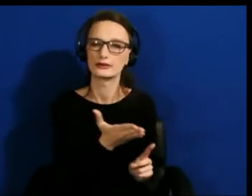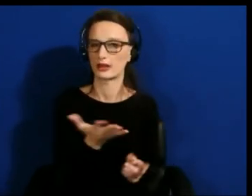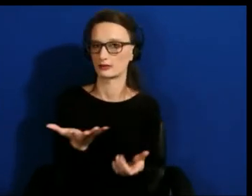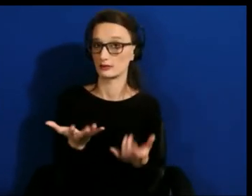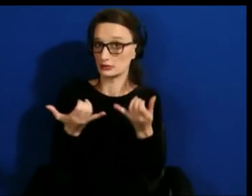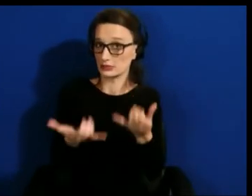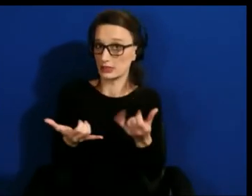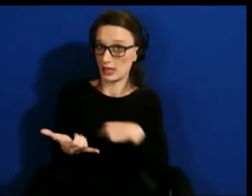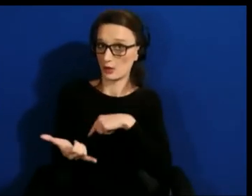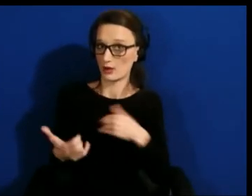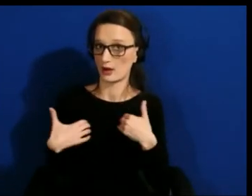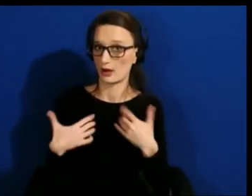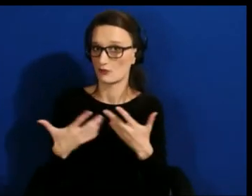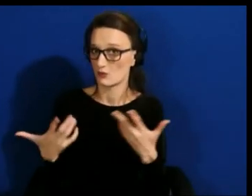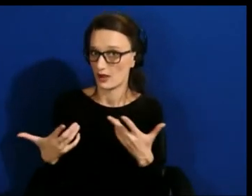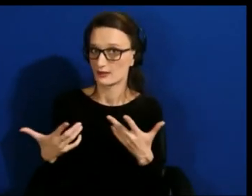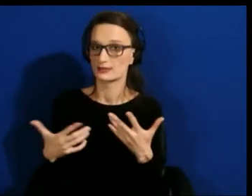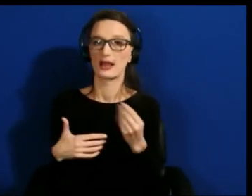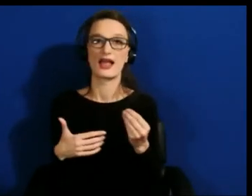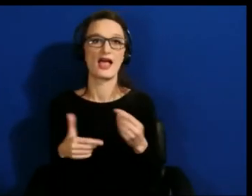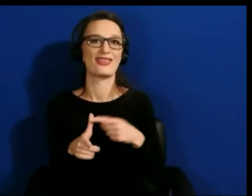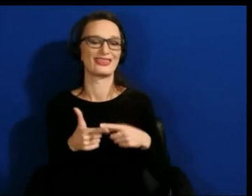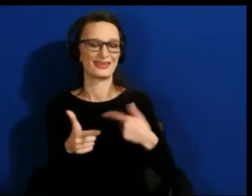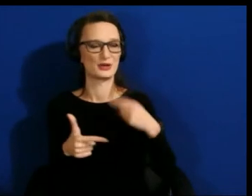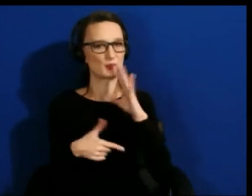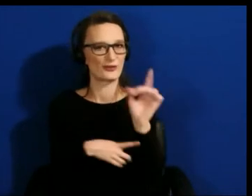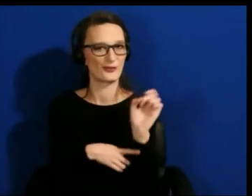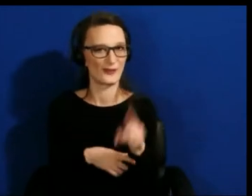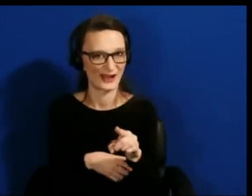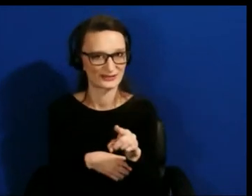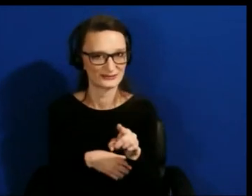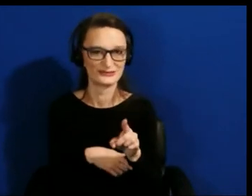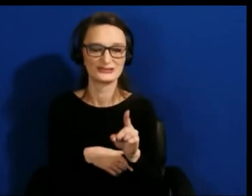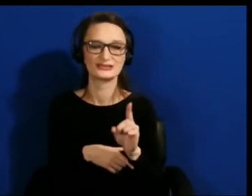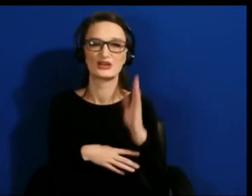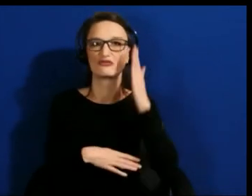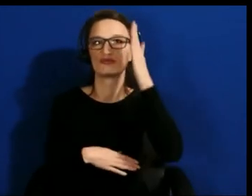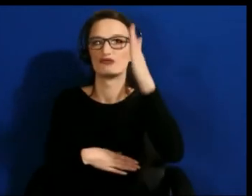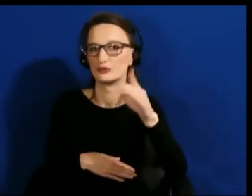And then after this I'll ask you about what we need in the future, but to start with, what have we got